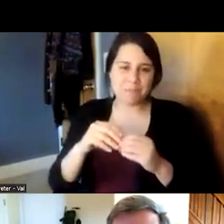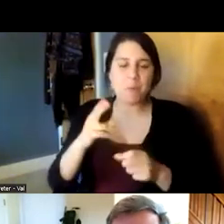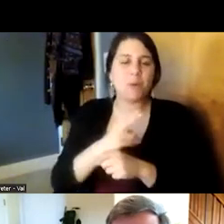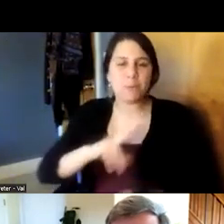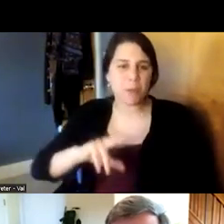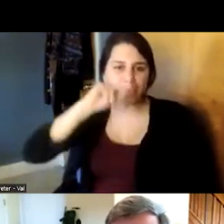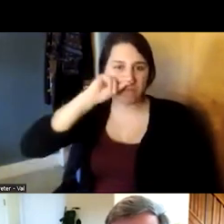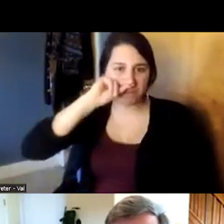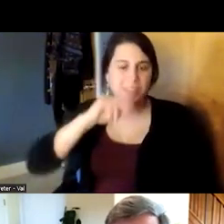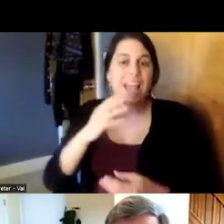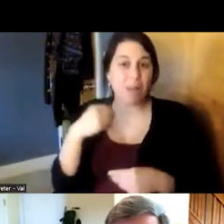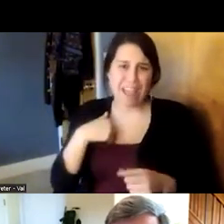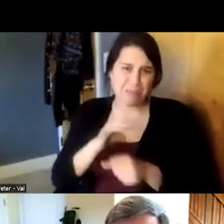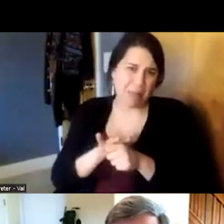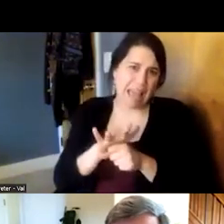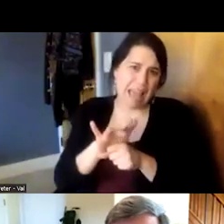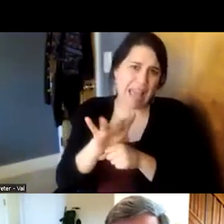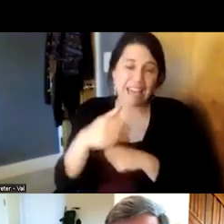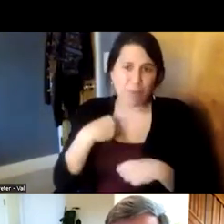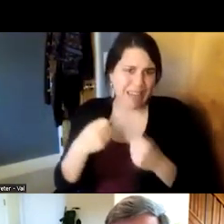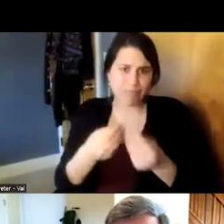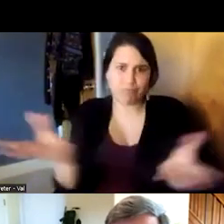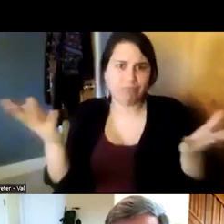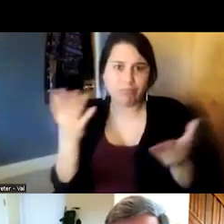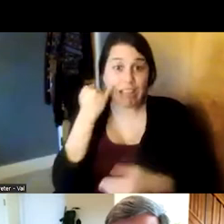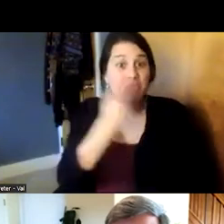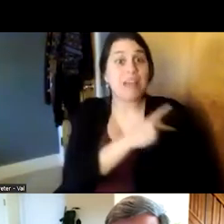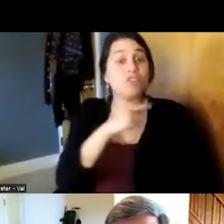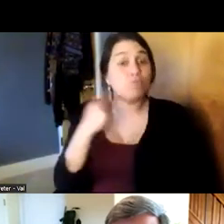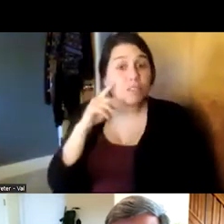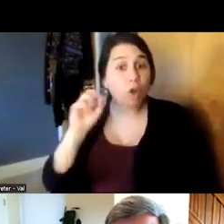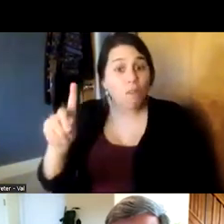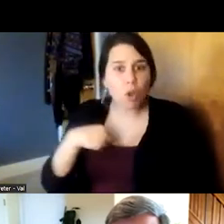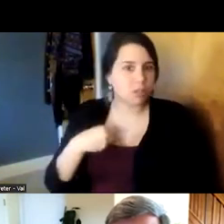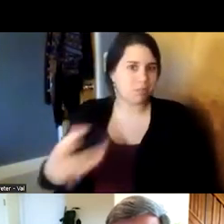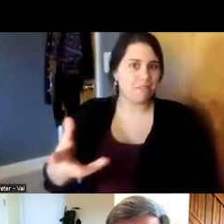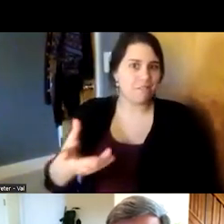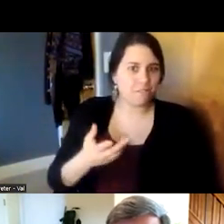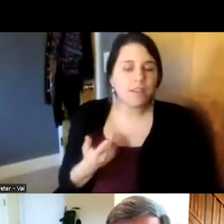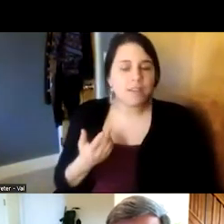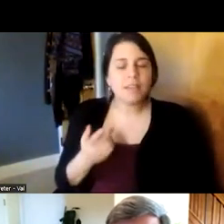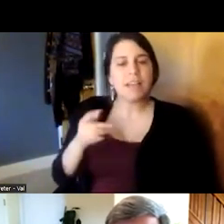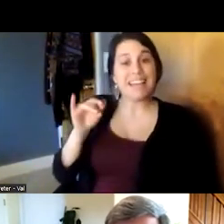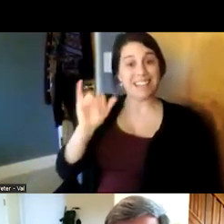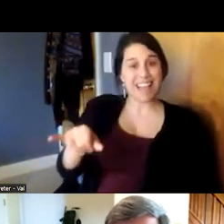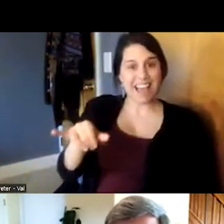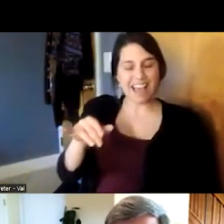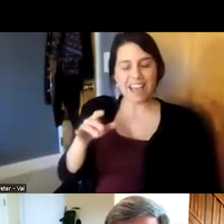to any patient who is uh at risk for an overdose but that that certainly has been a huge challenge